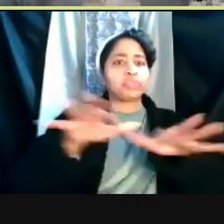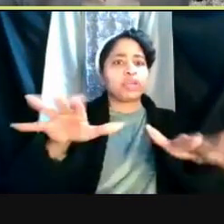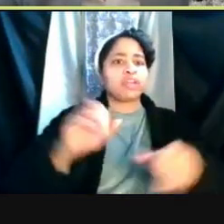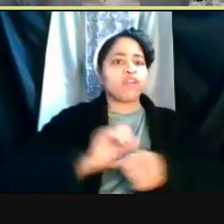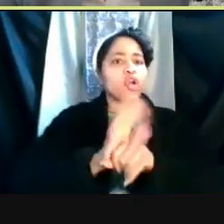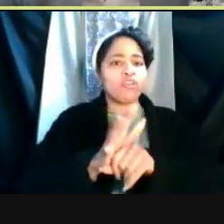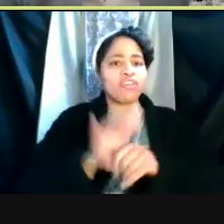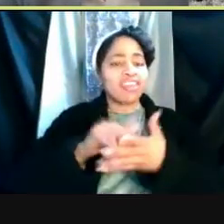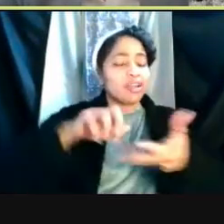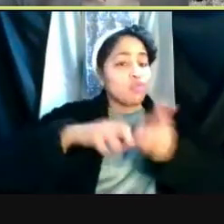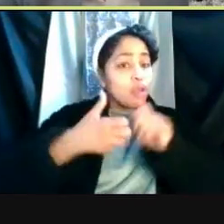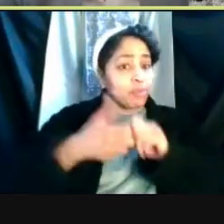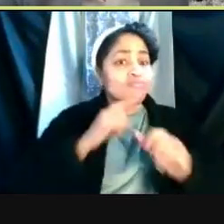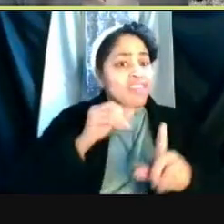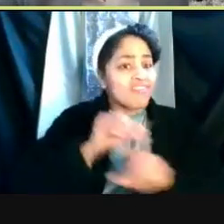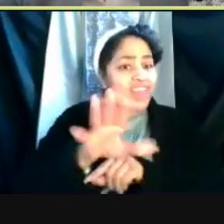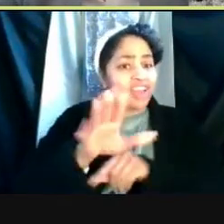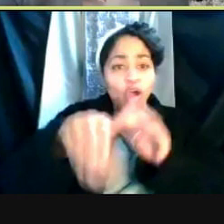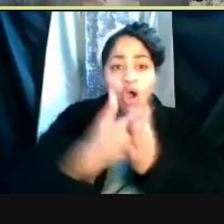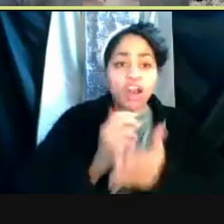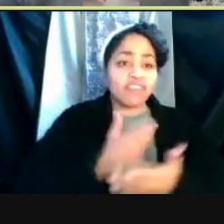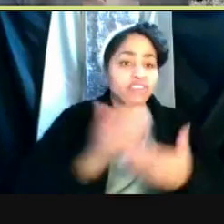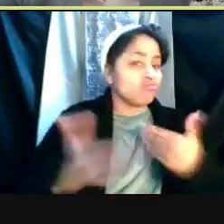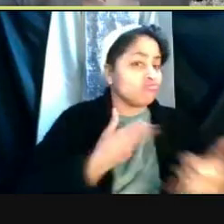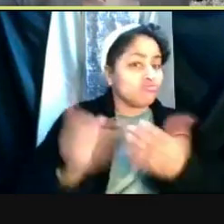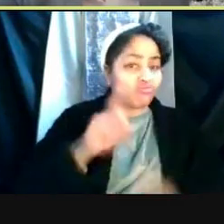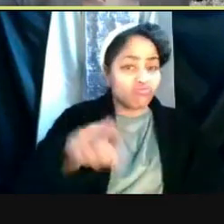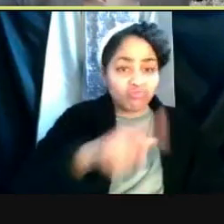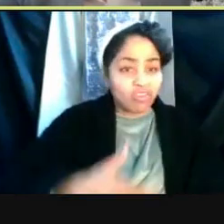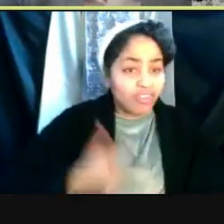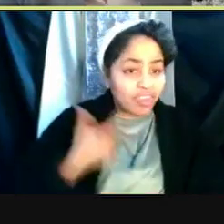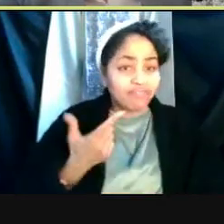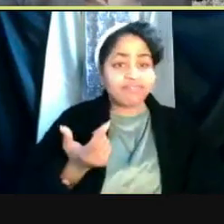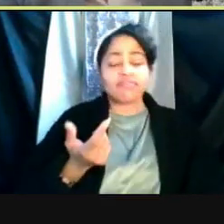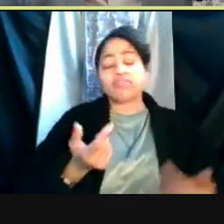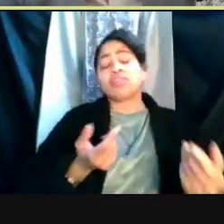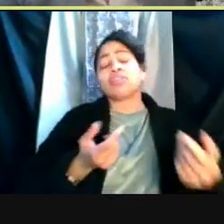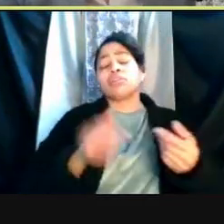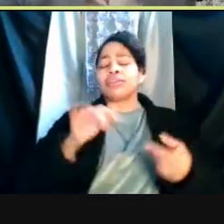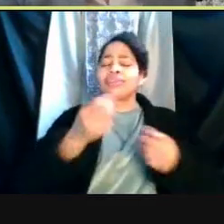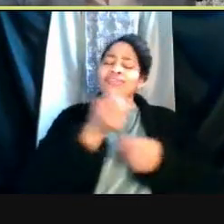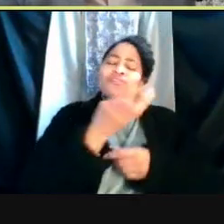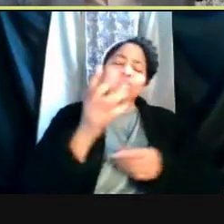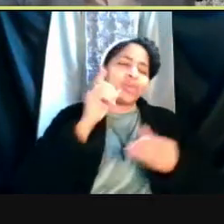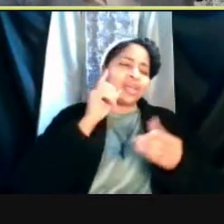that affects all of us no matter where we live. These are just a few examples of our researchers are utilizing their passion